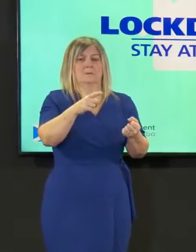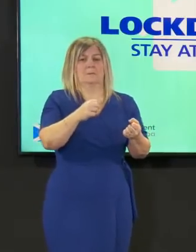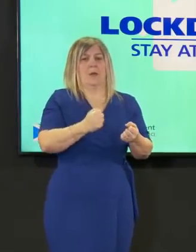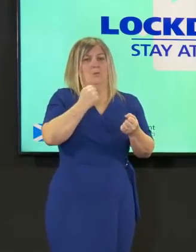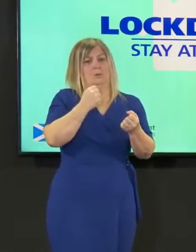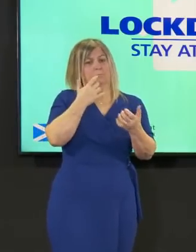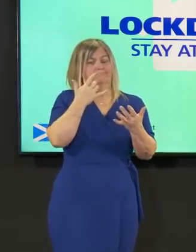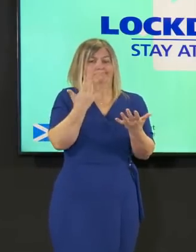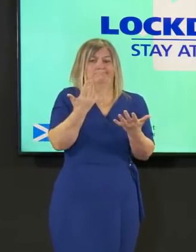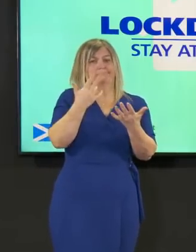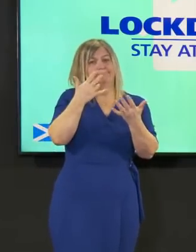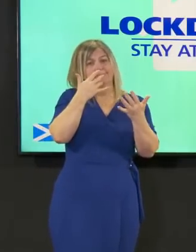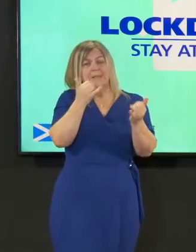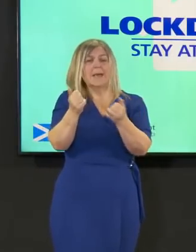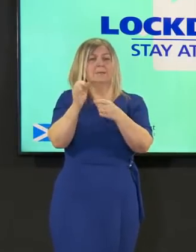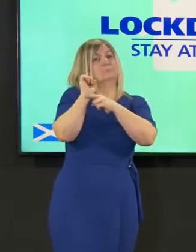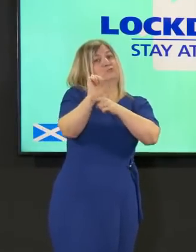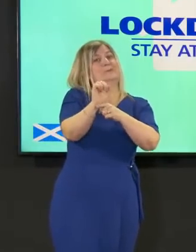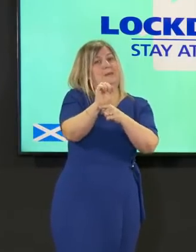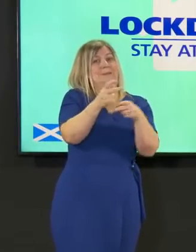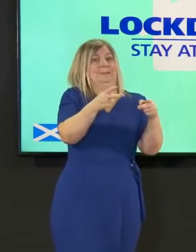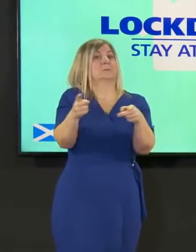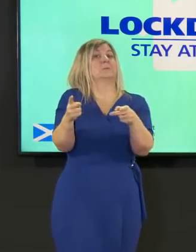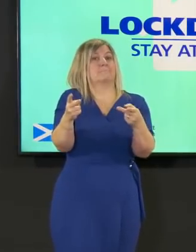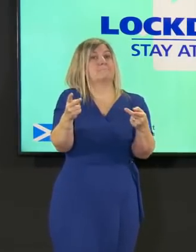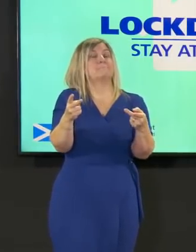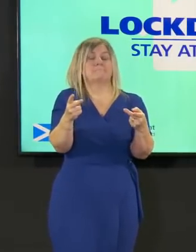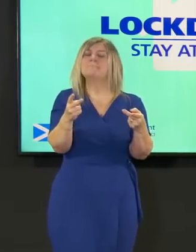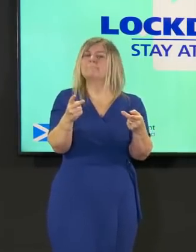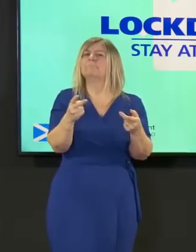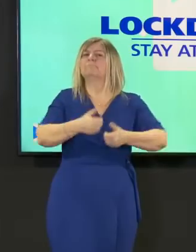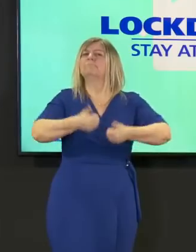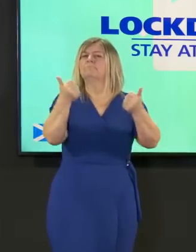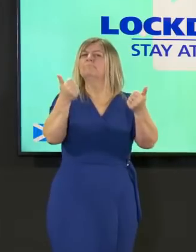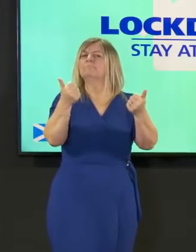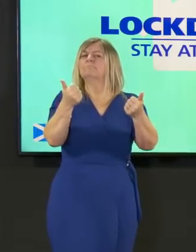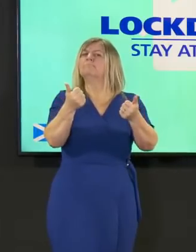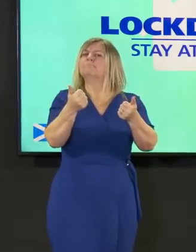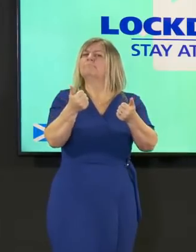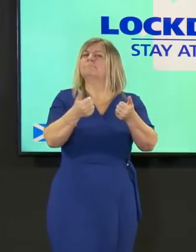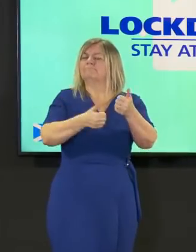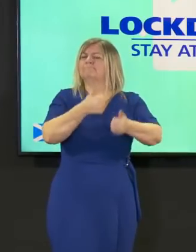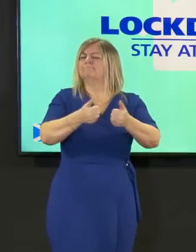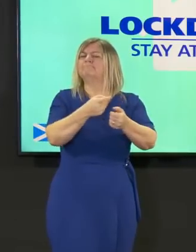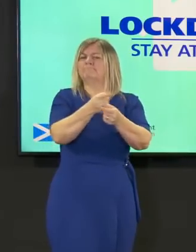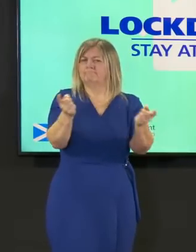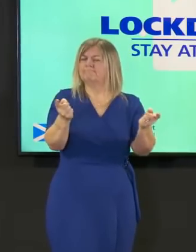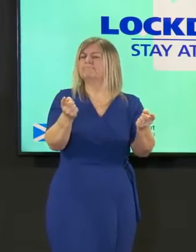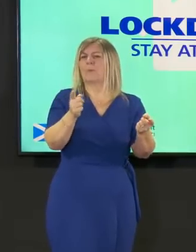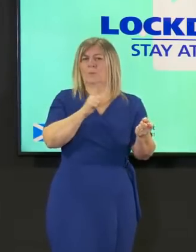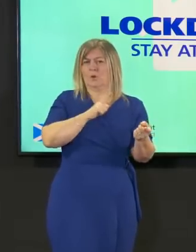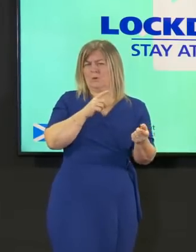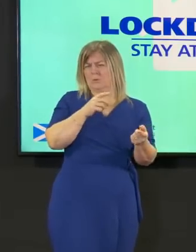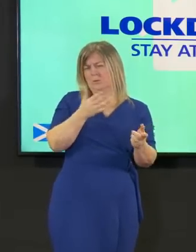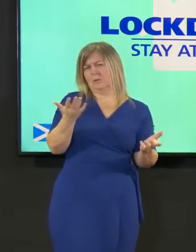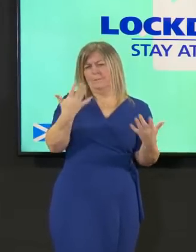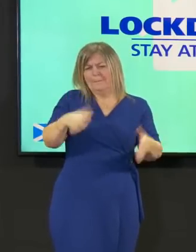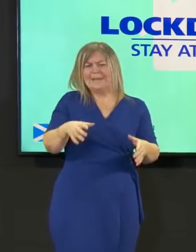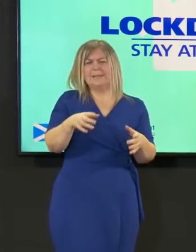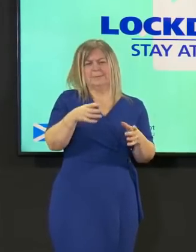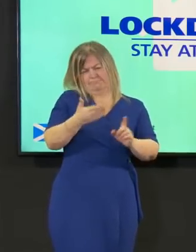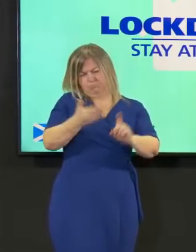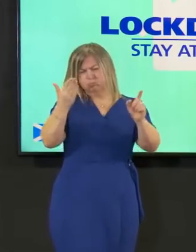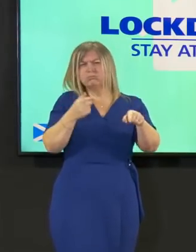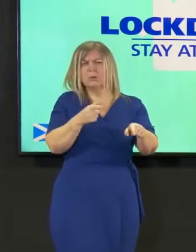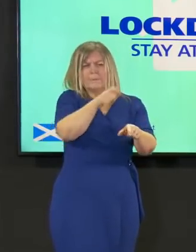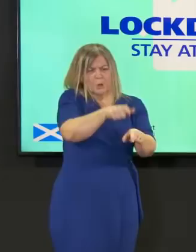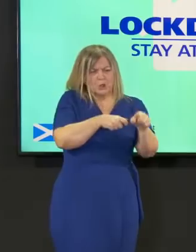to its own in in situations like this where it uh tracks down the contacts of cases and the contacts